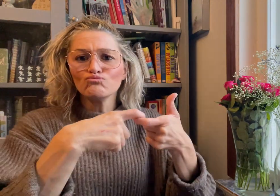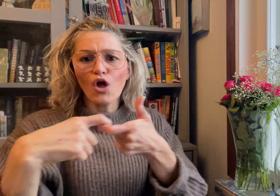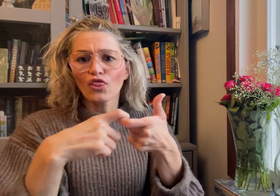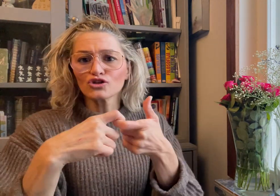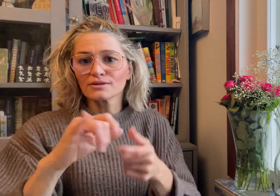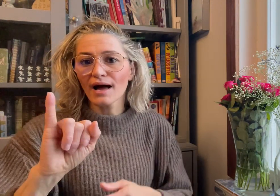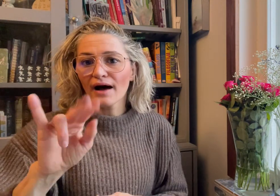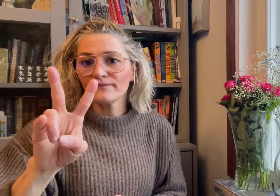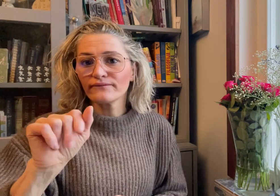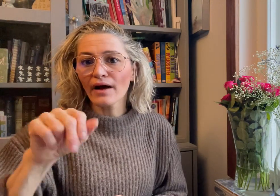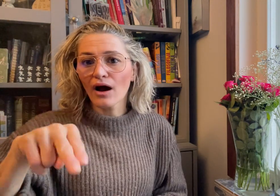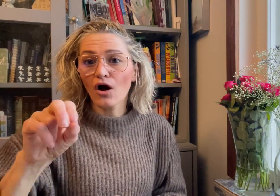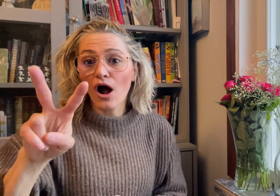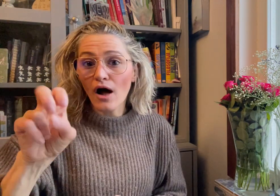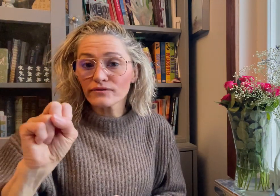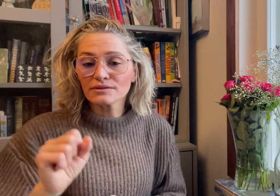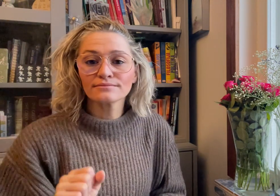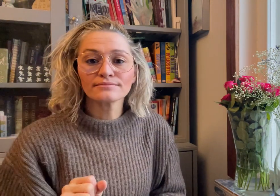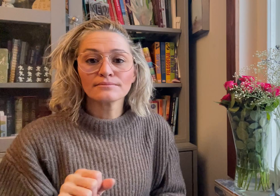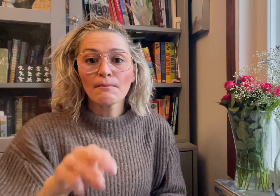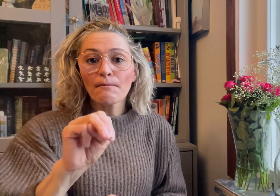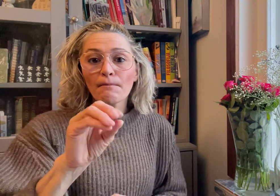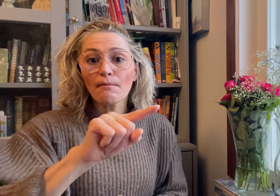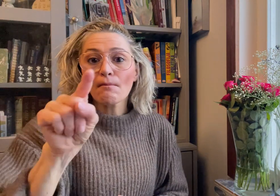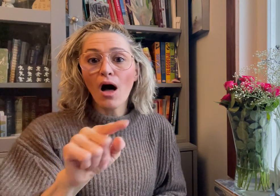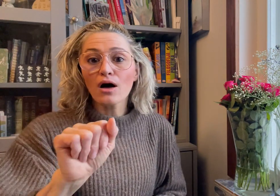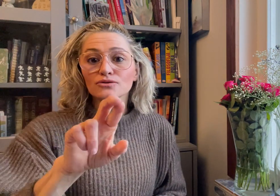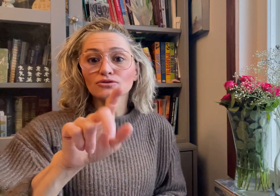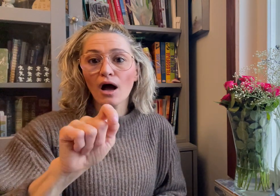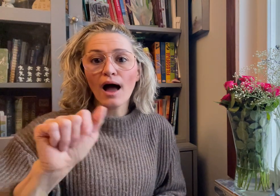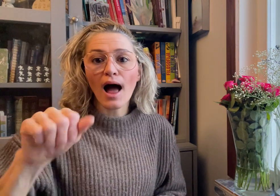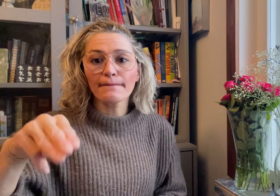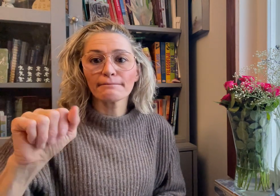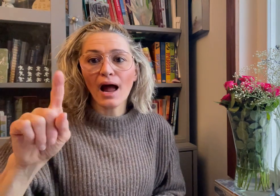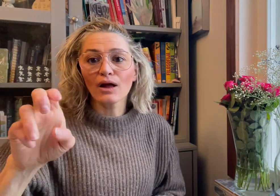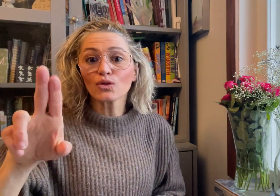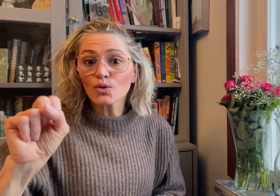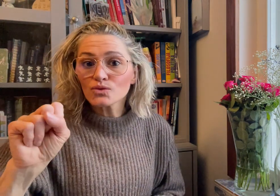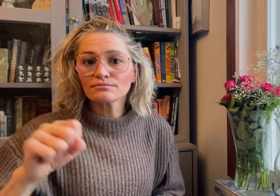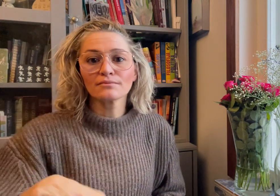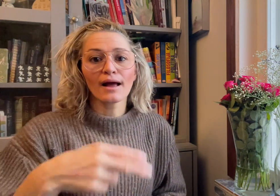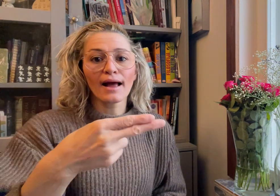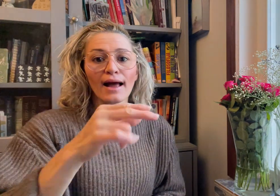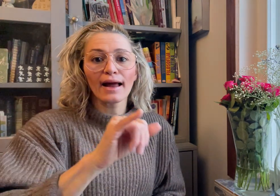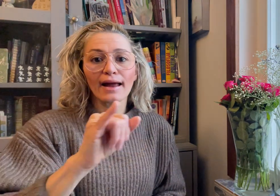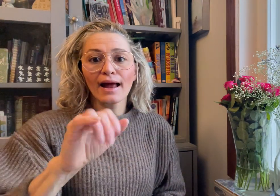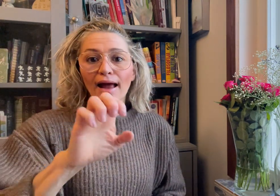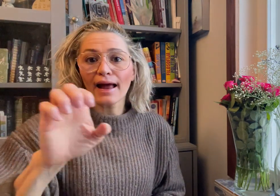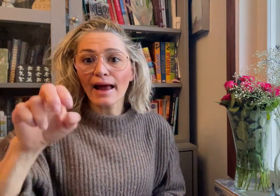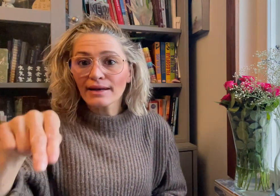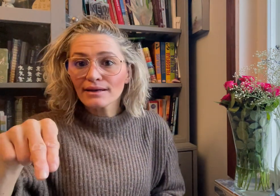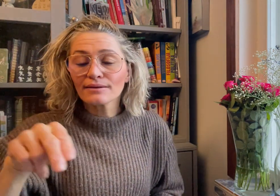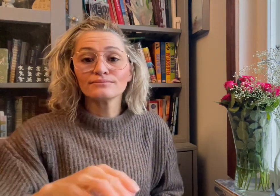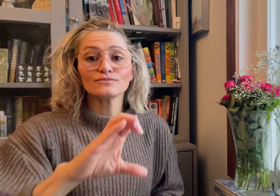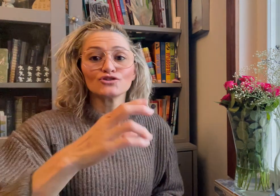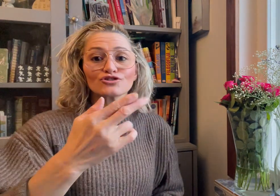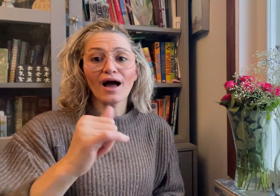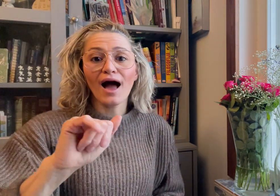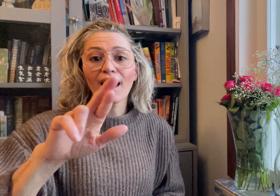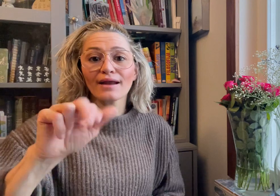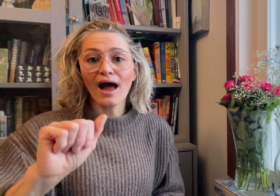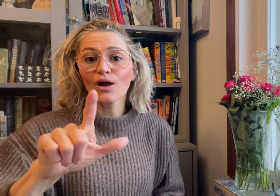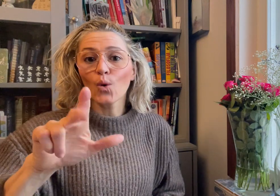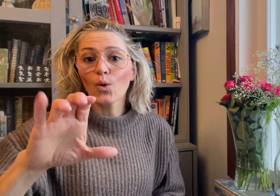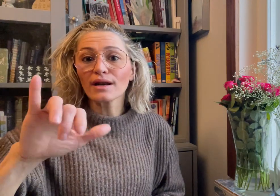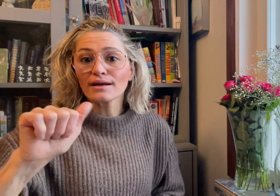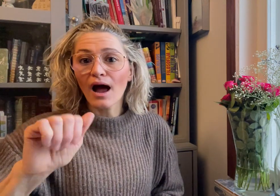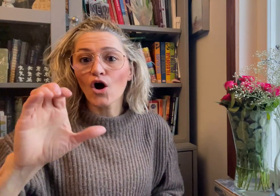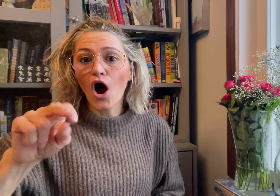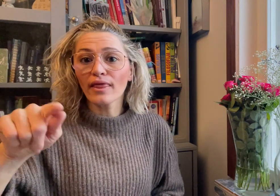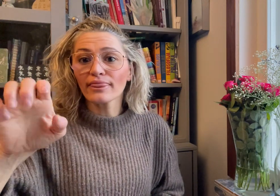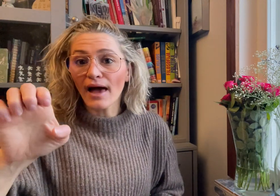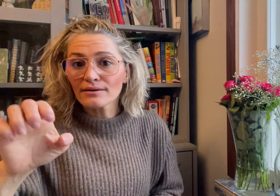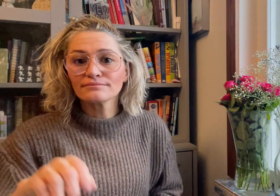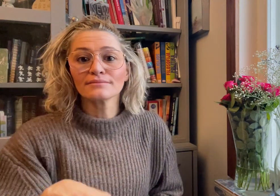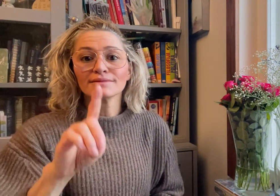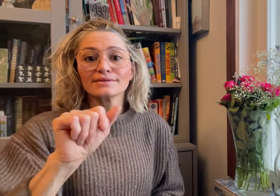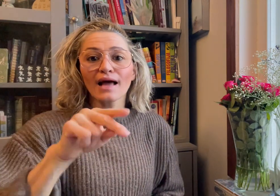Brothers Ivanovs, Mozart Amadeus, Hii Een, Chiara Lucia Conte,